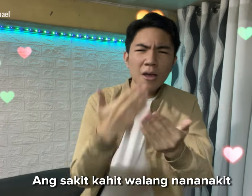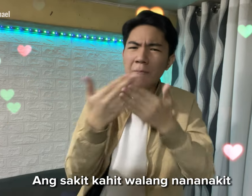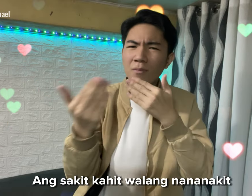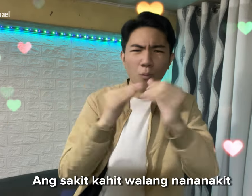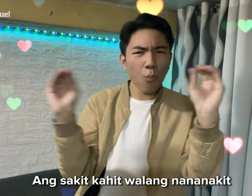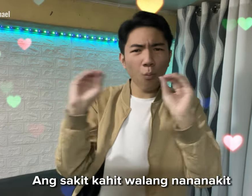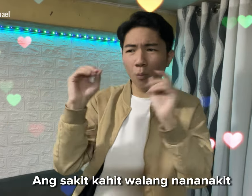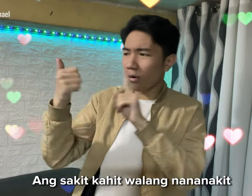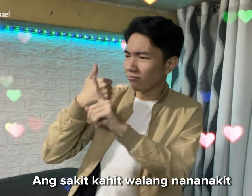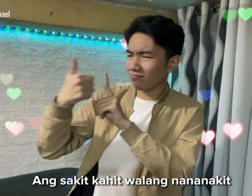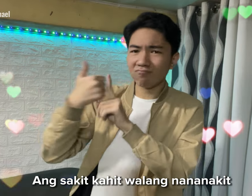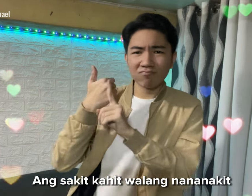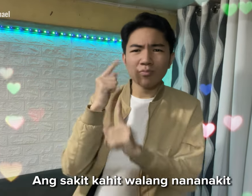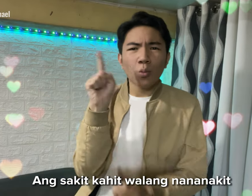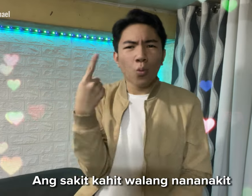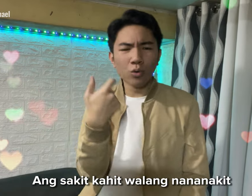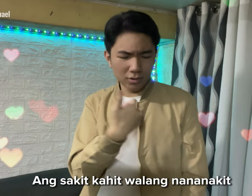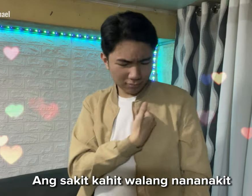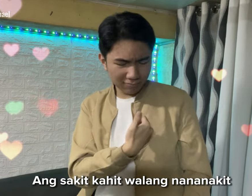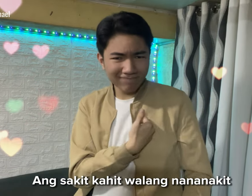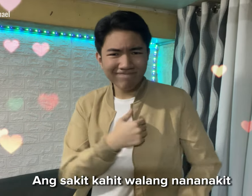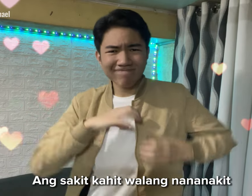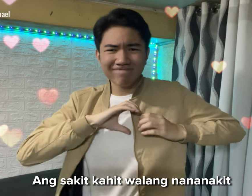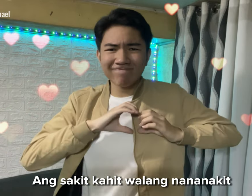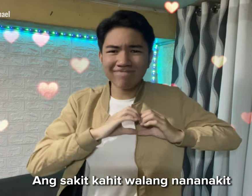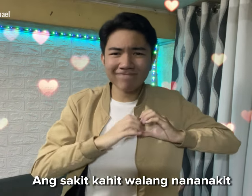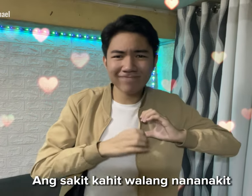It hurts, even if no one is hurting me